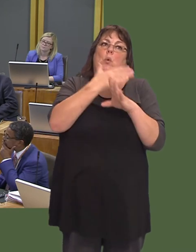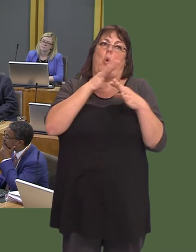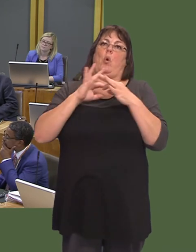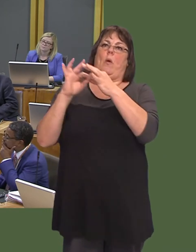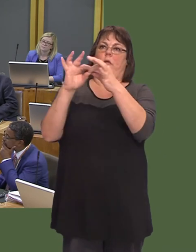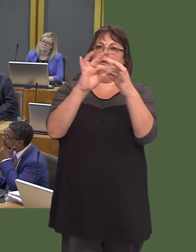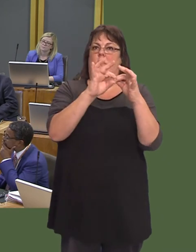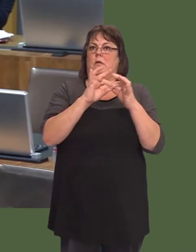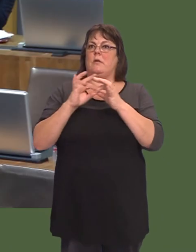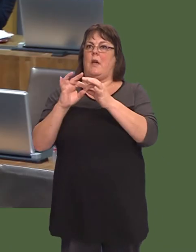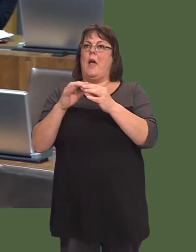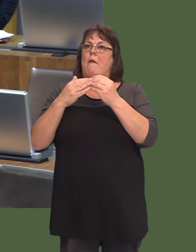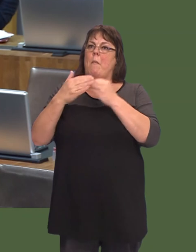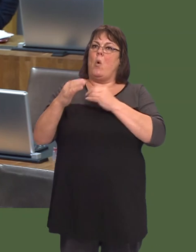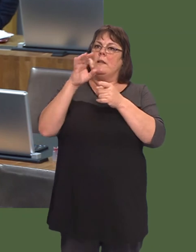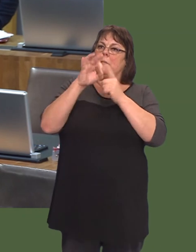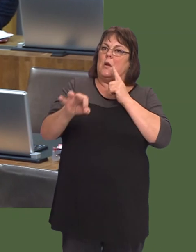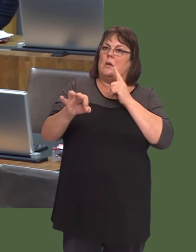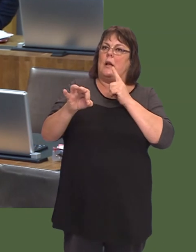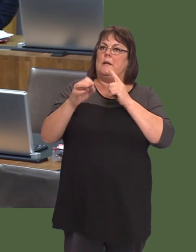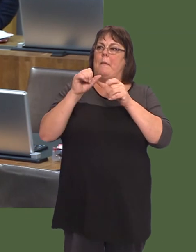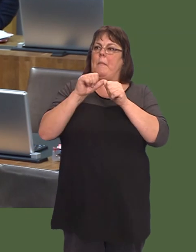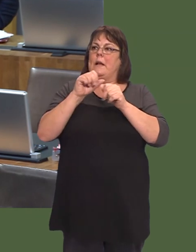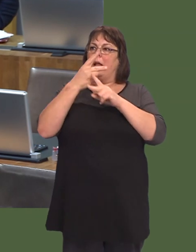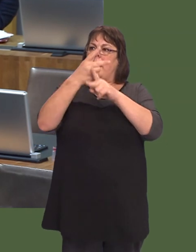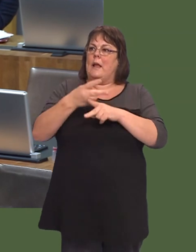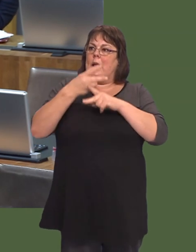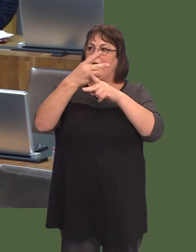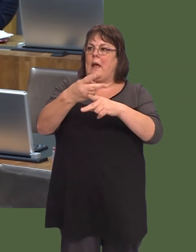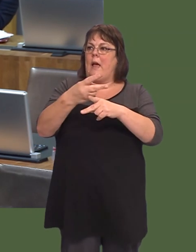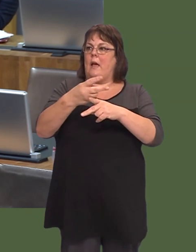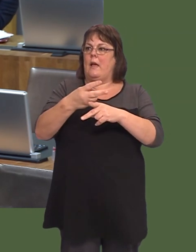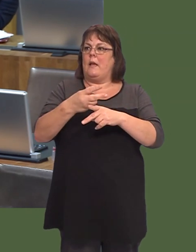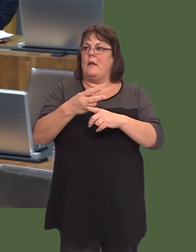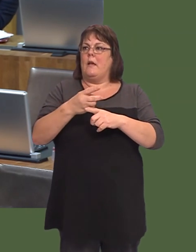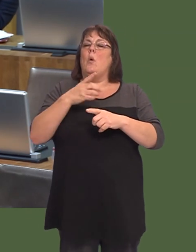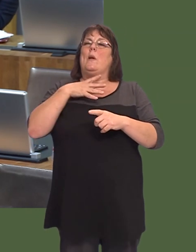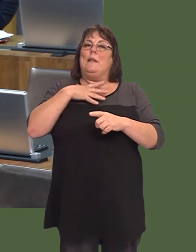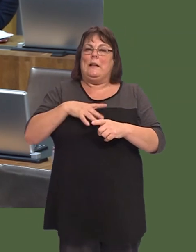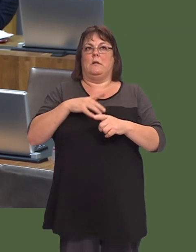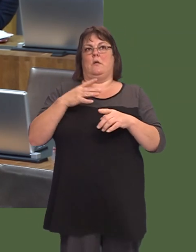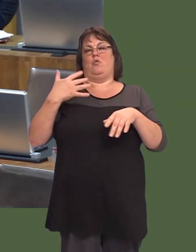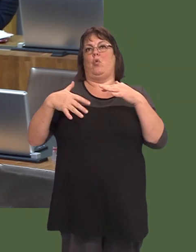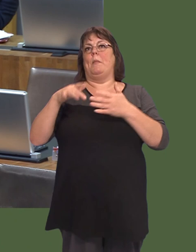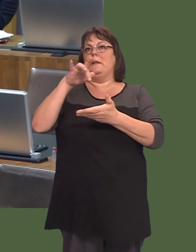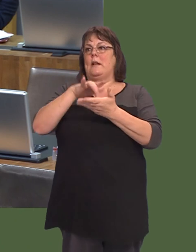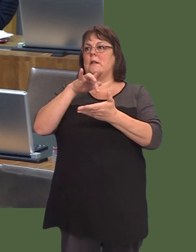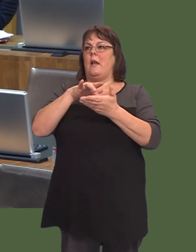At the end of the day, this is about providing more specialised and better care for people who are deeply in need of that care. We donít have a trauma centre; we need one.